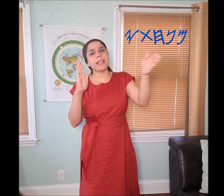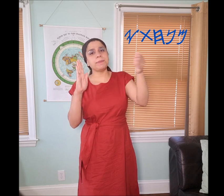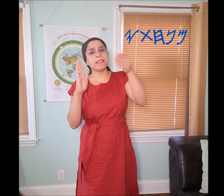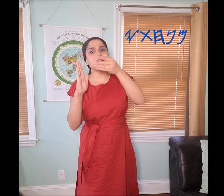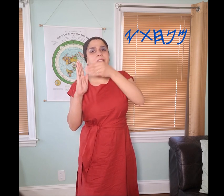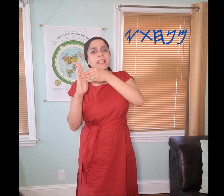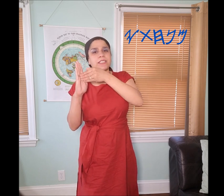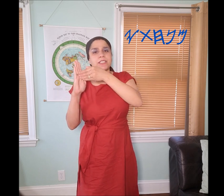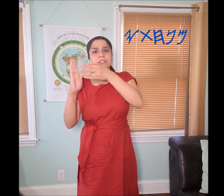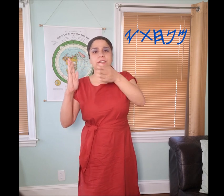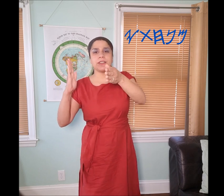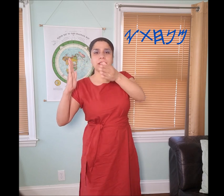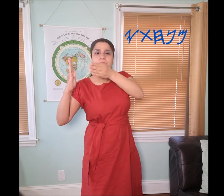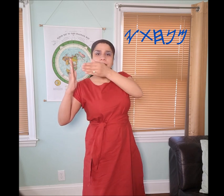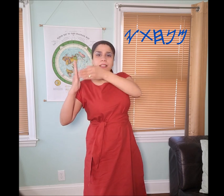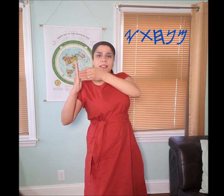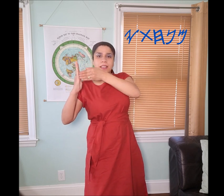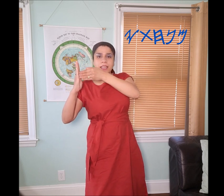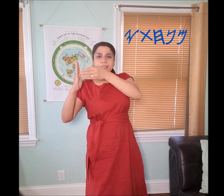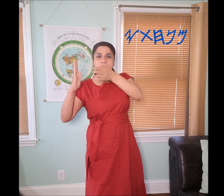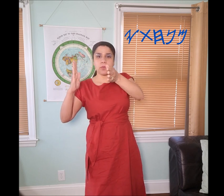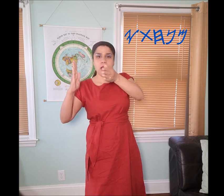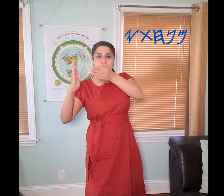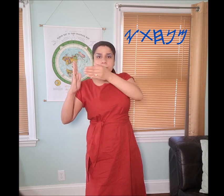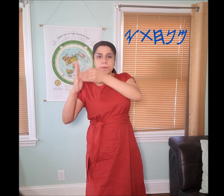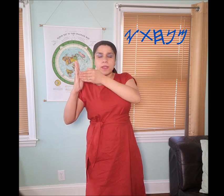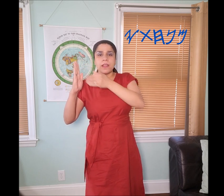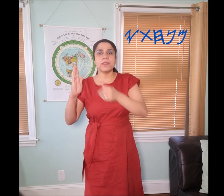That's because the hand gesture hits the wall.